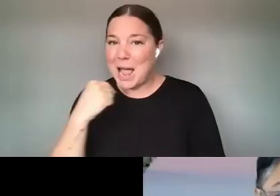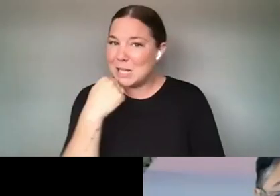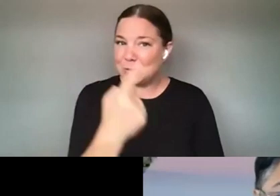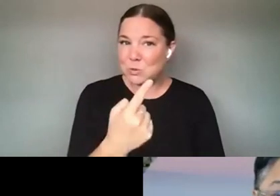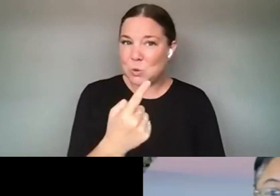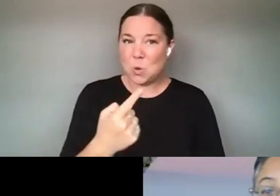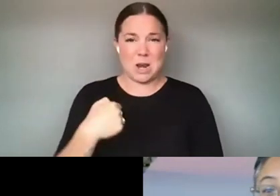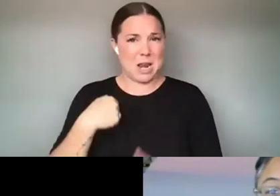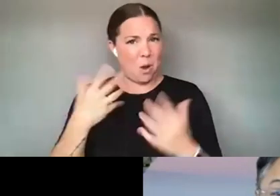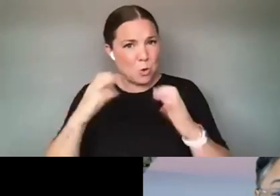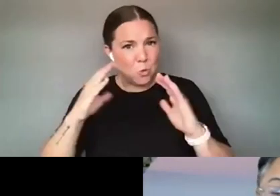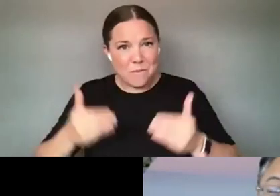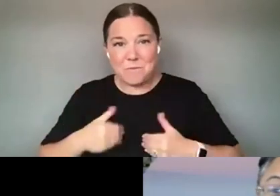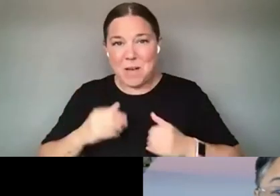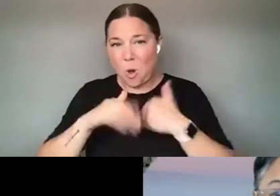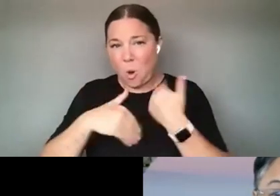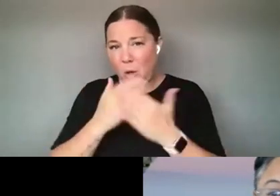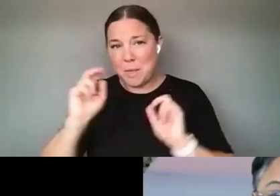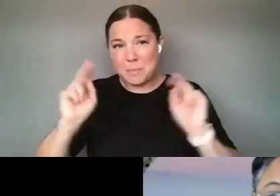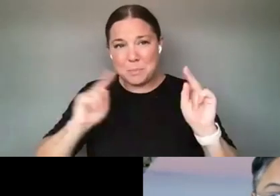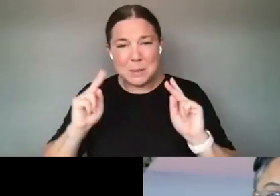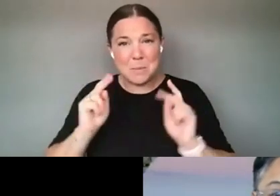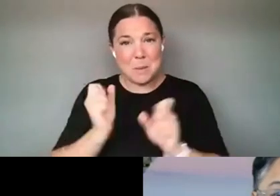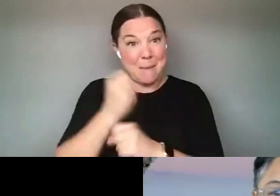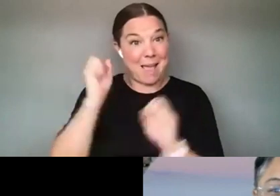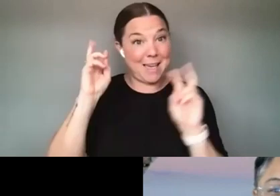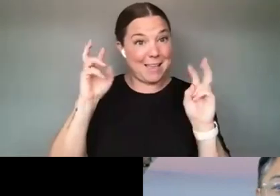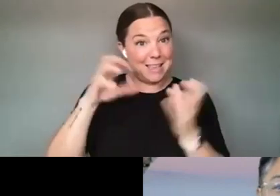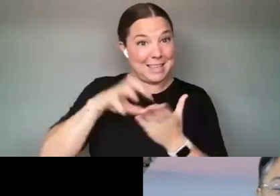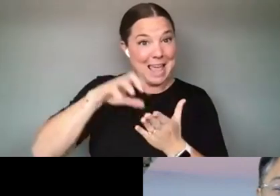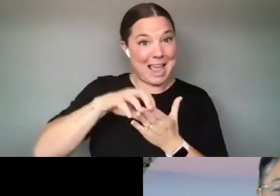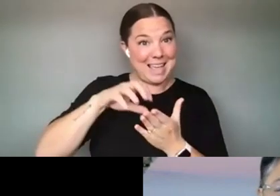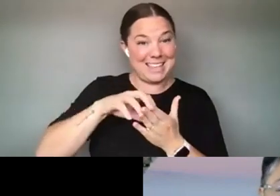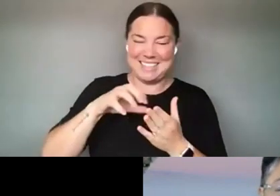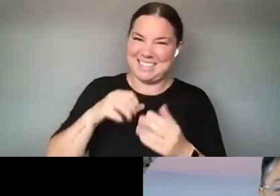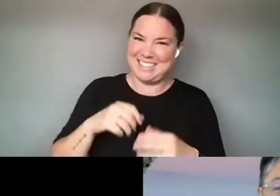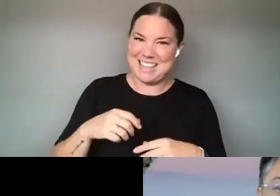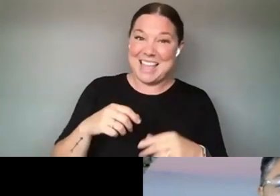CAKE WHETHER DIGITAL OR REAL TO MAKE ONE AND SEND IT OUR WAY. WE'LL BE MORE THAN HAPPY TO RECEIVE IT